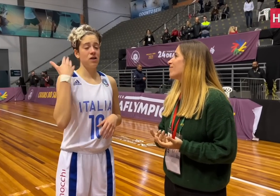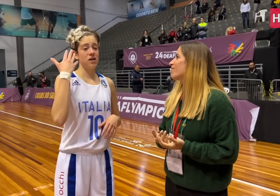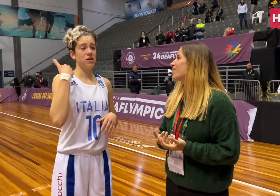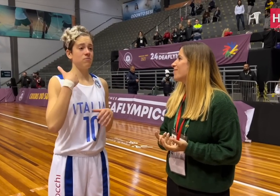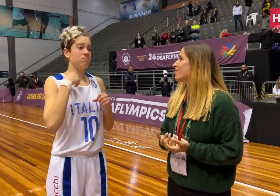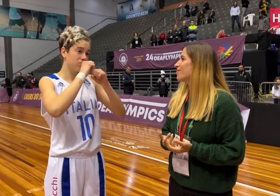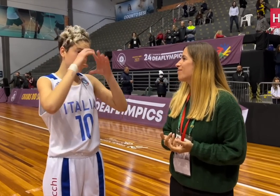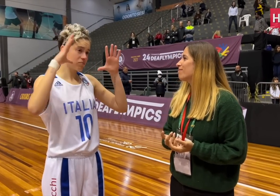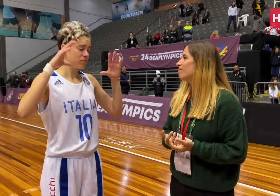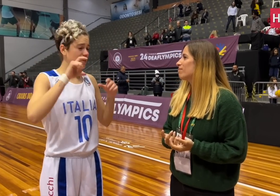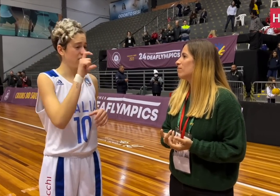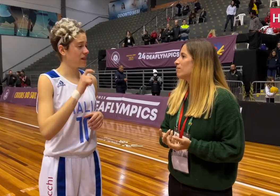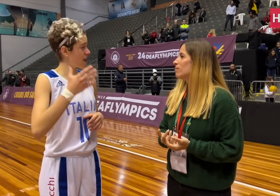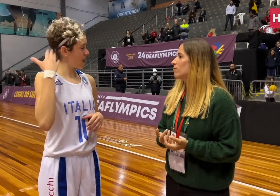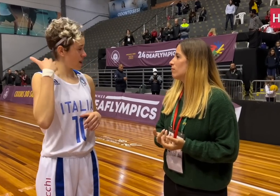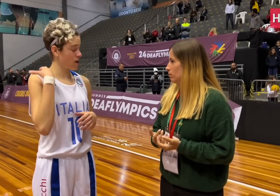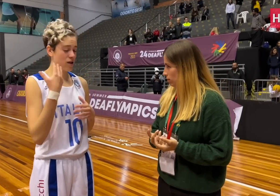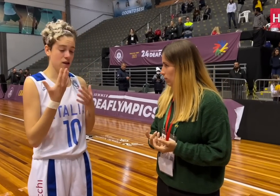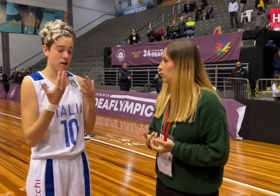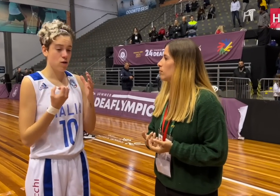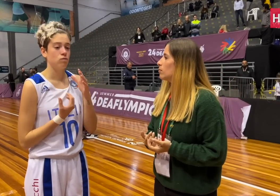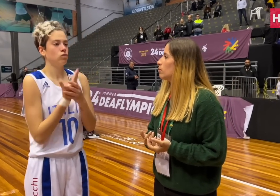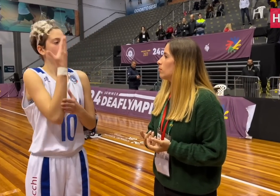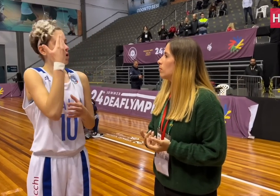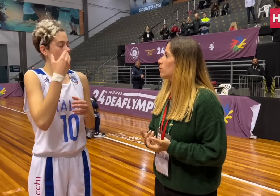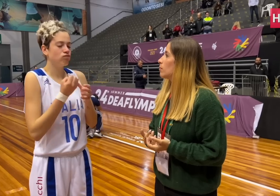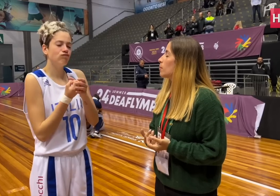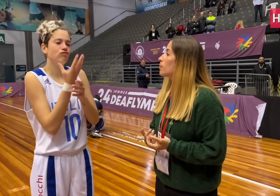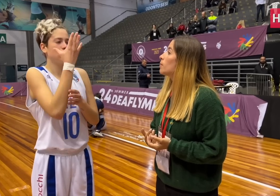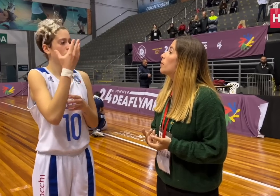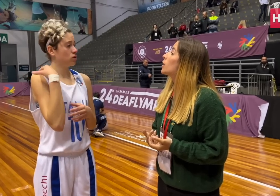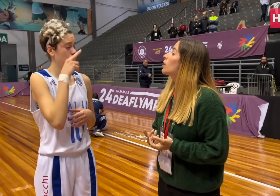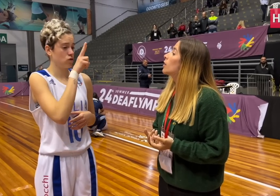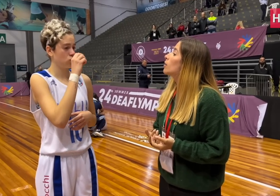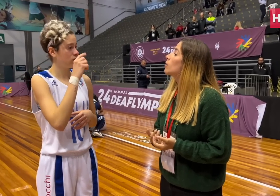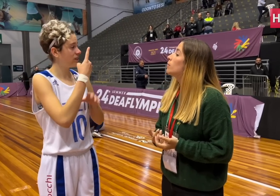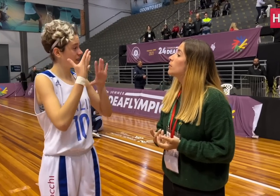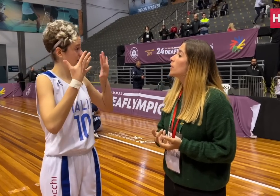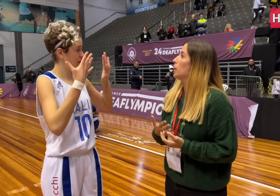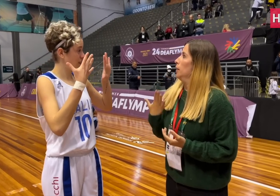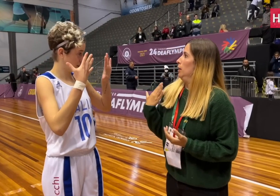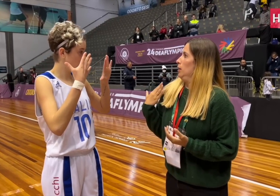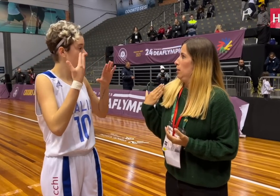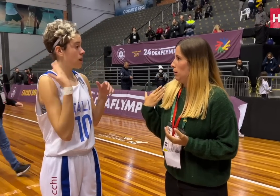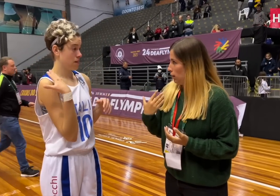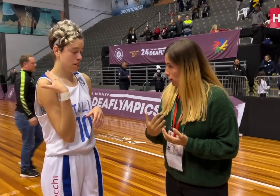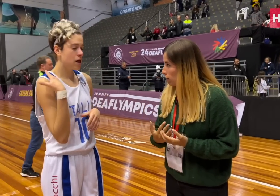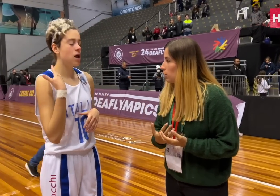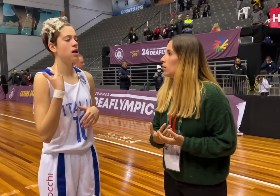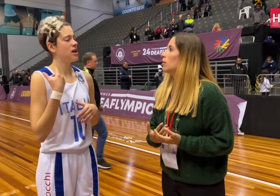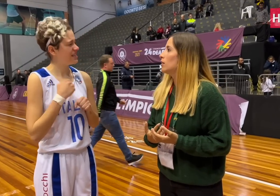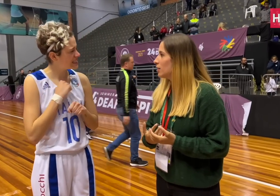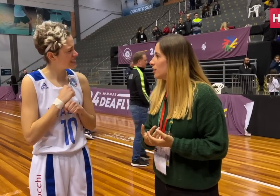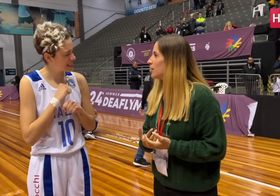We practiced, but I felt we didn’t do well. Over time, we improved.